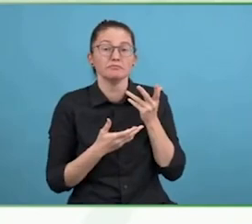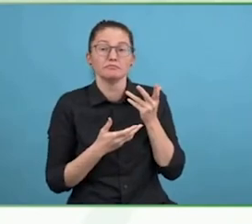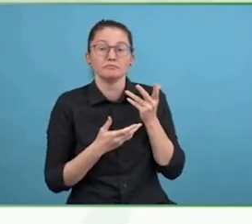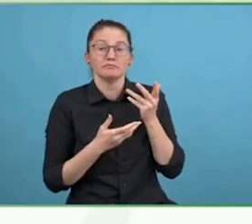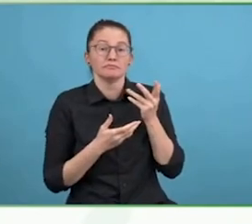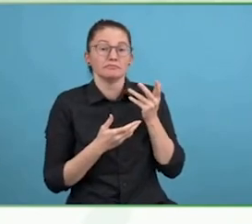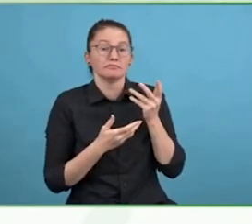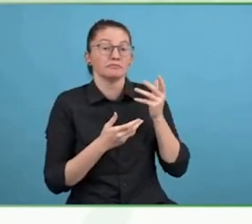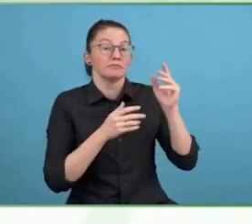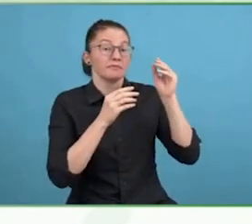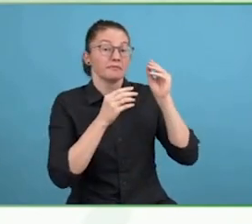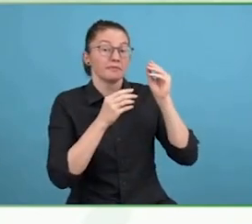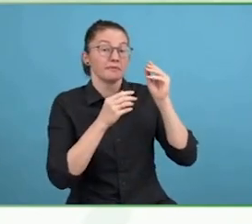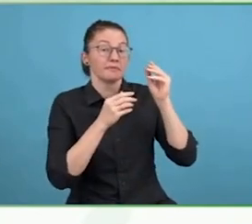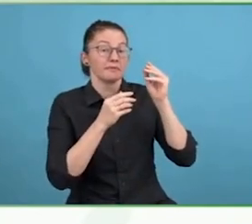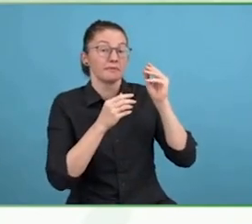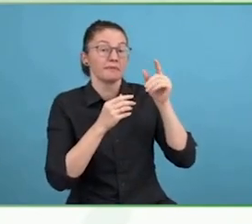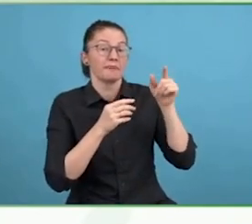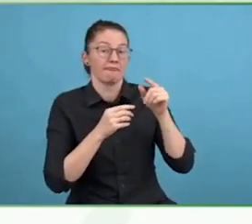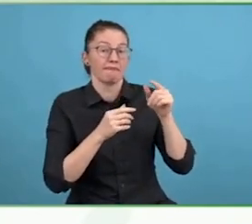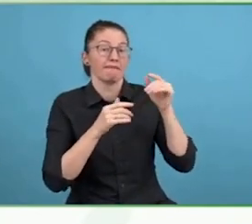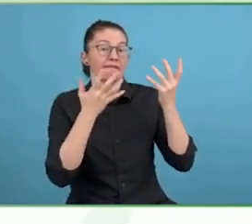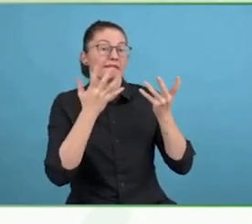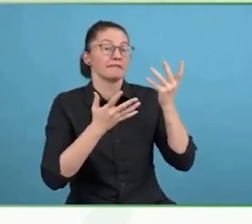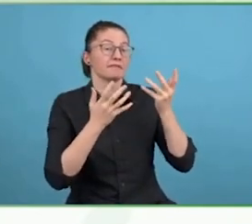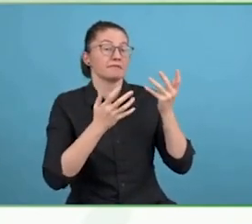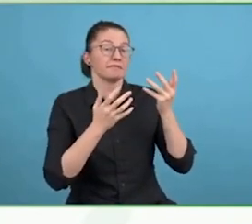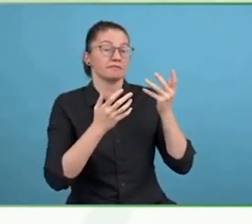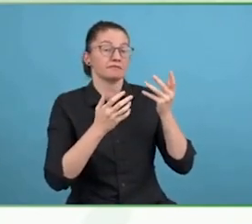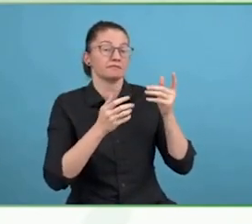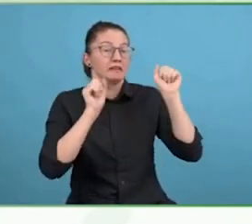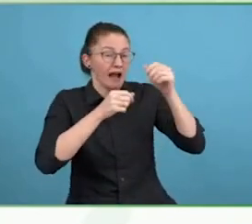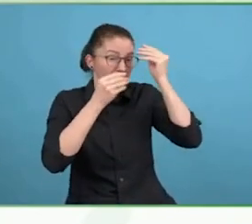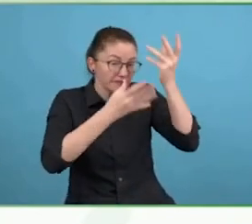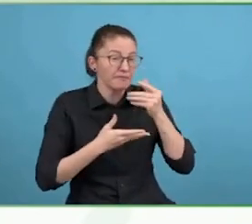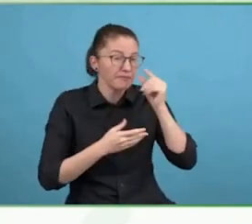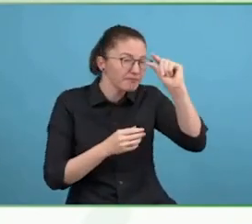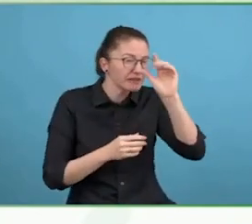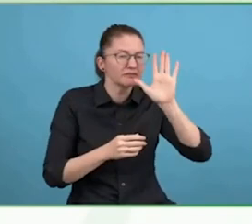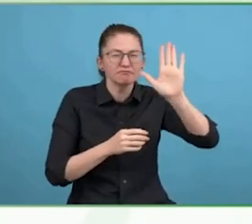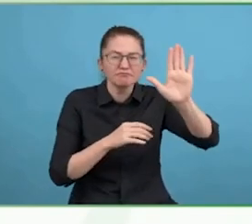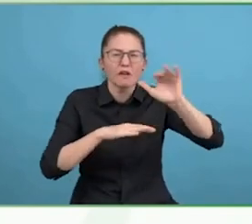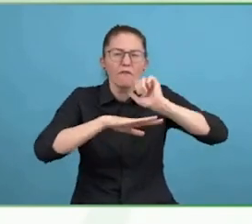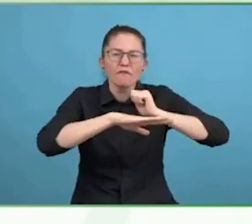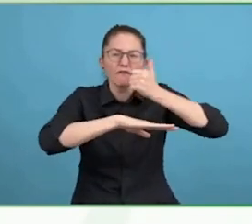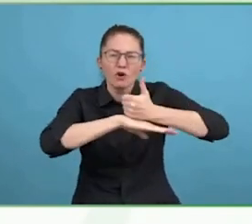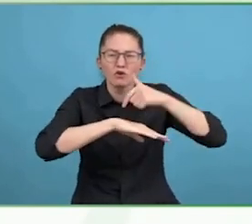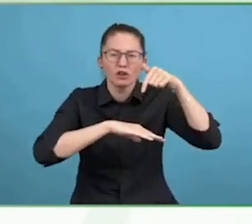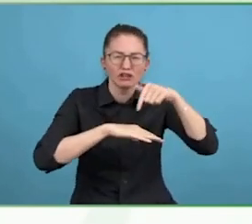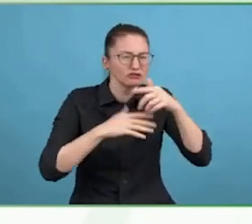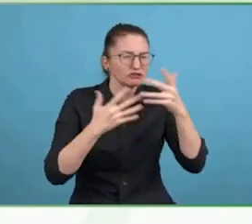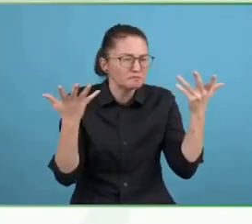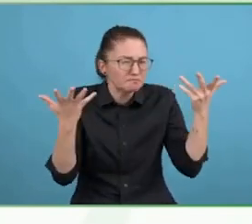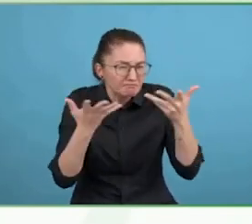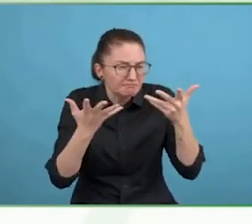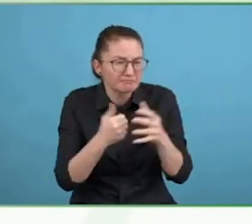to a documented, people wanted to support and help. He started by crowdfunding campaigns and we realised that the